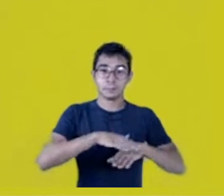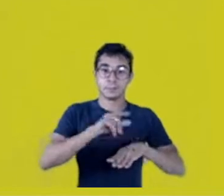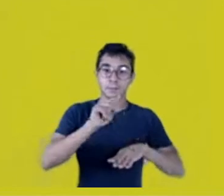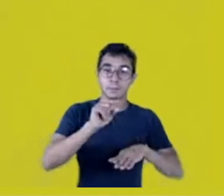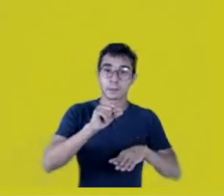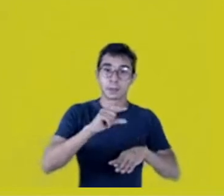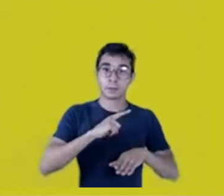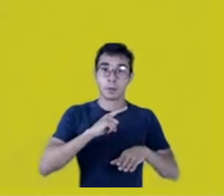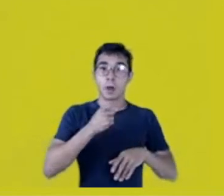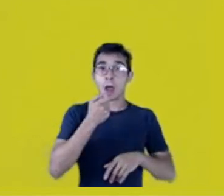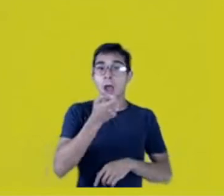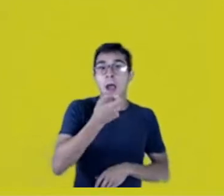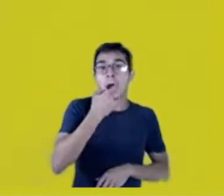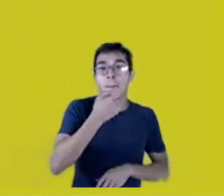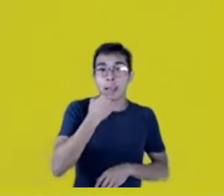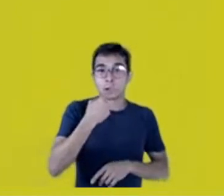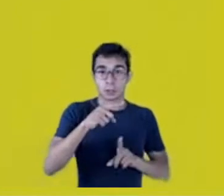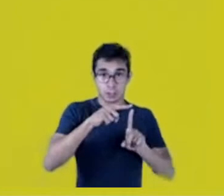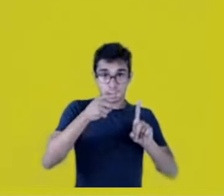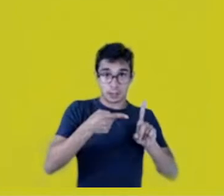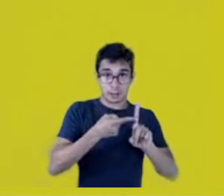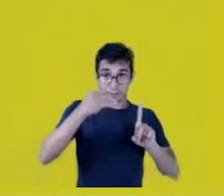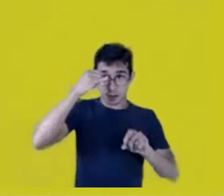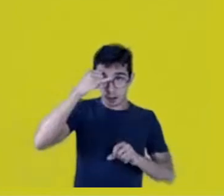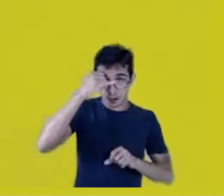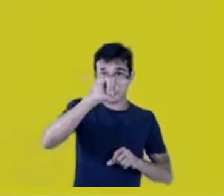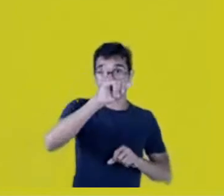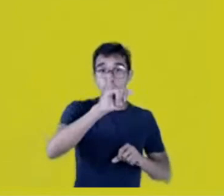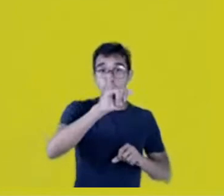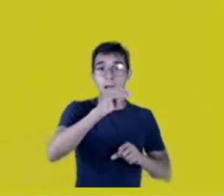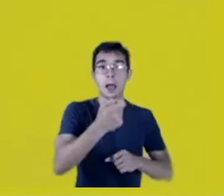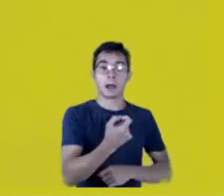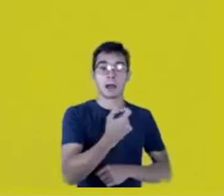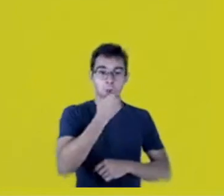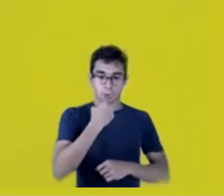without side effects. How many women in the world would pay good money